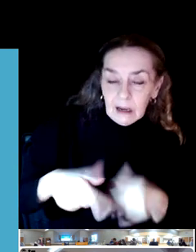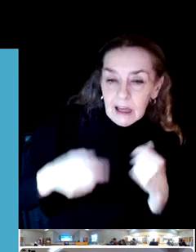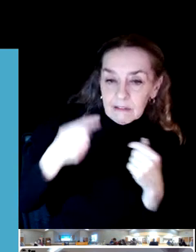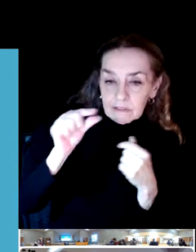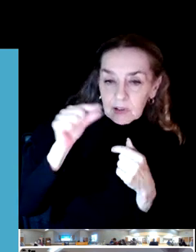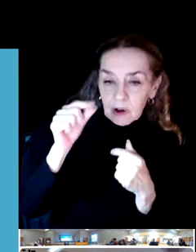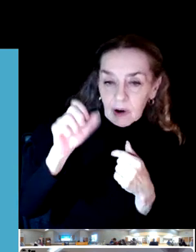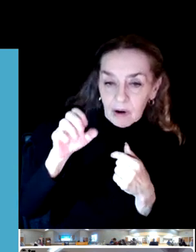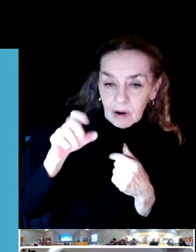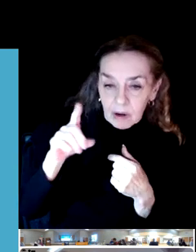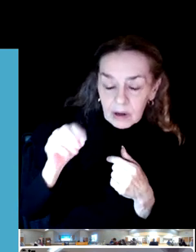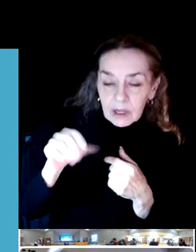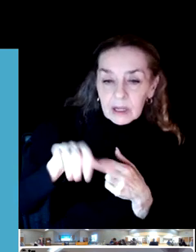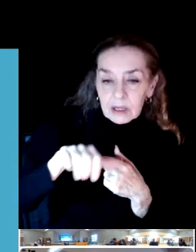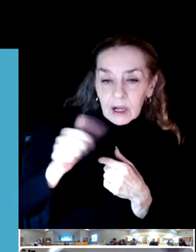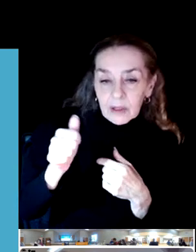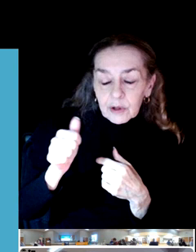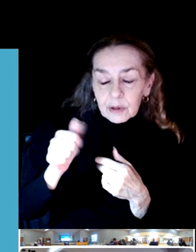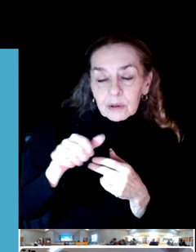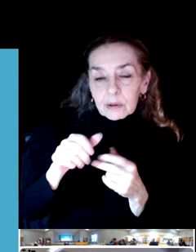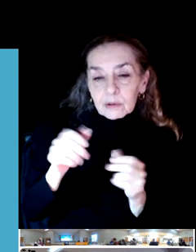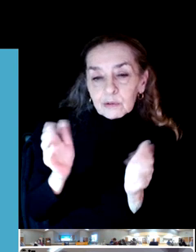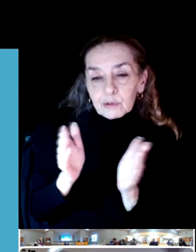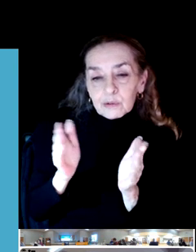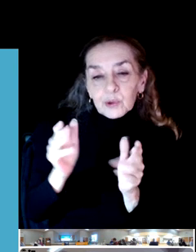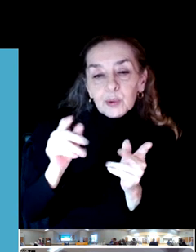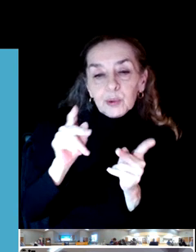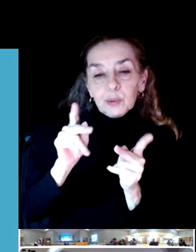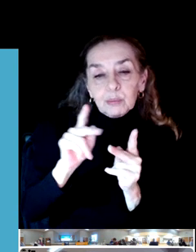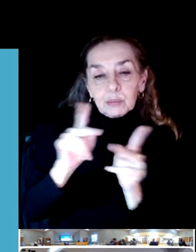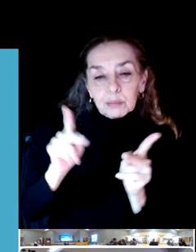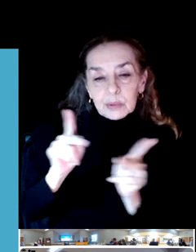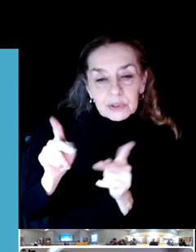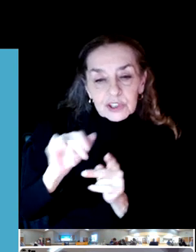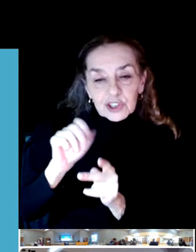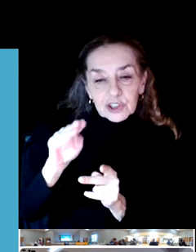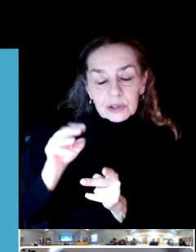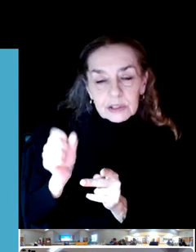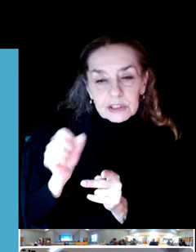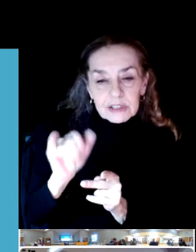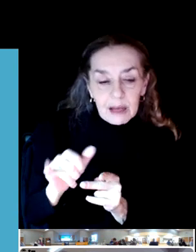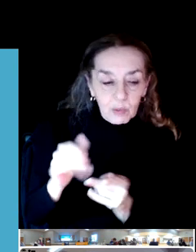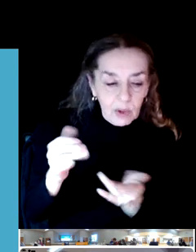And we feel that this will really help us be able to provide year round employment that's